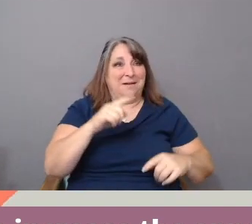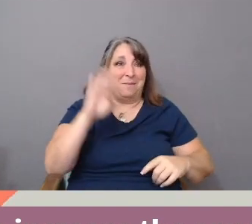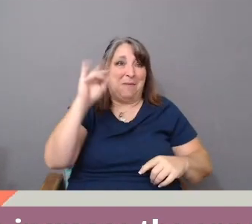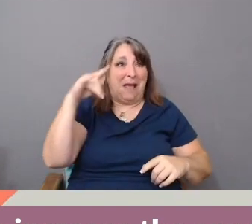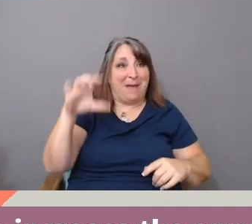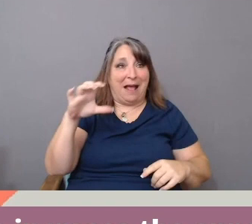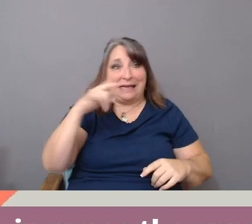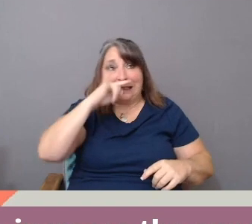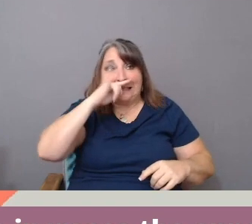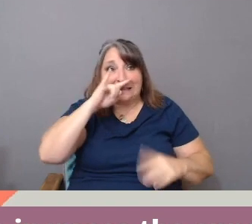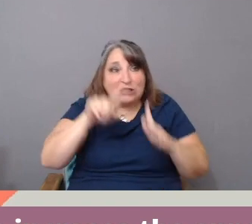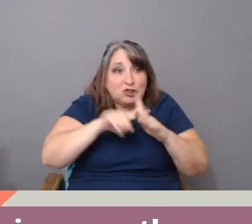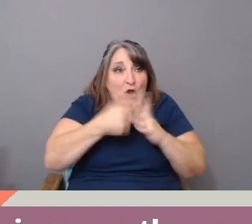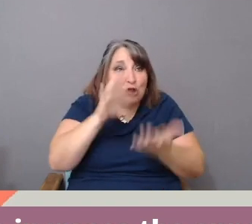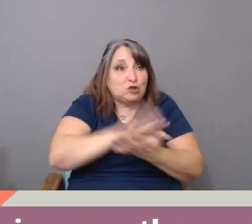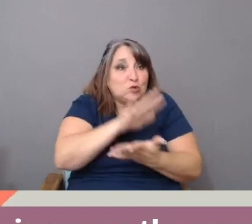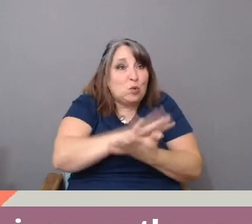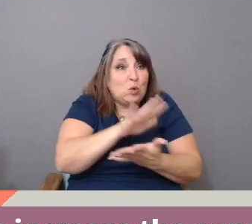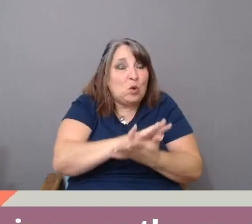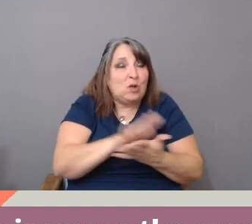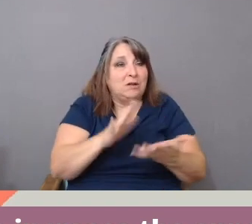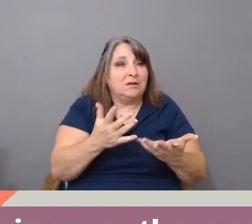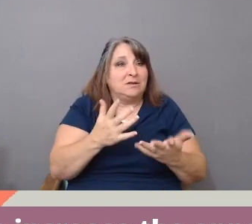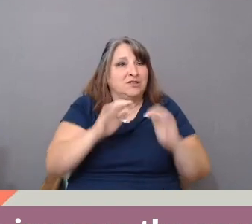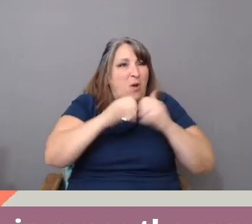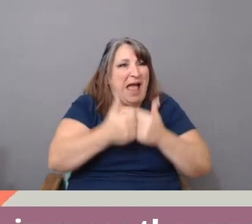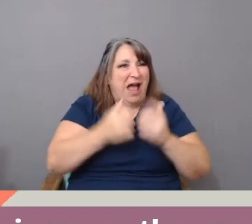So how do we start sooner, you know, than the gatekeepers?